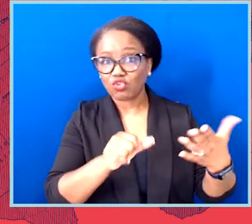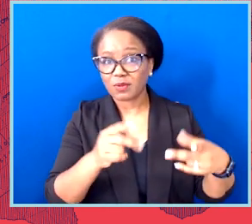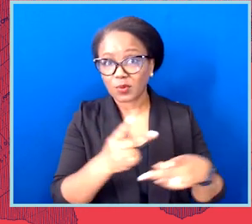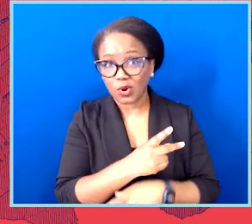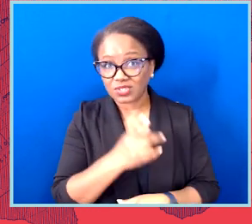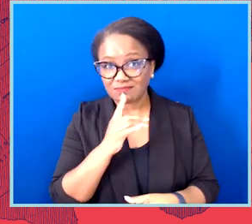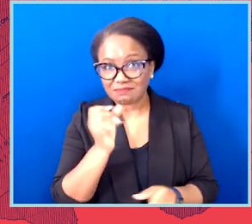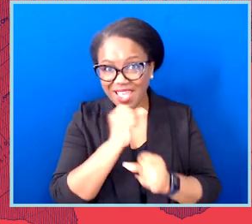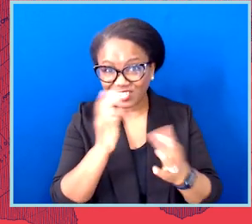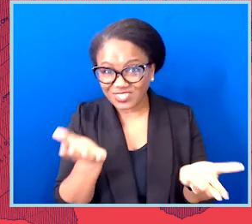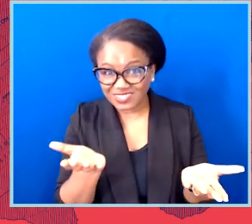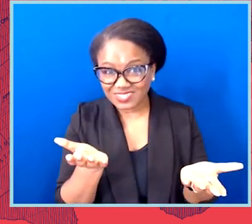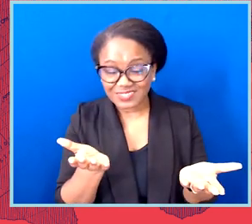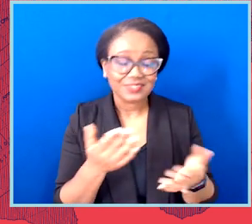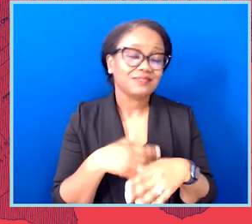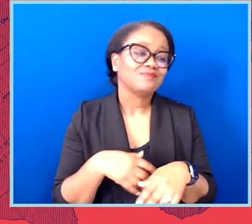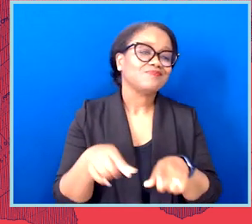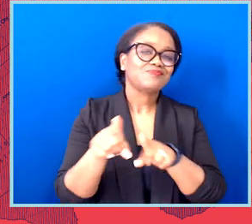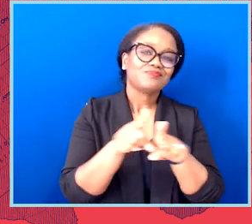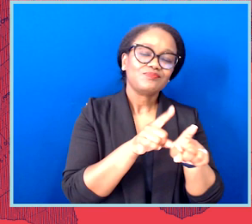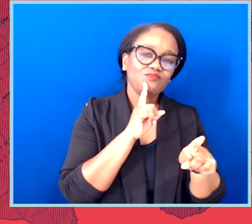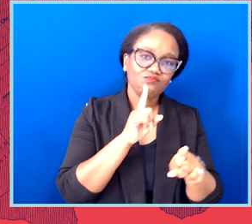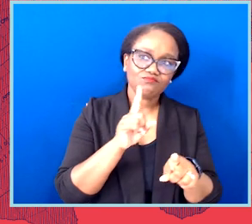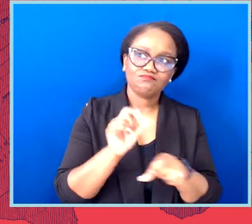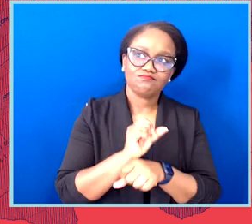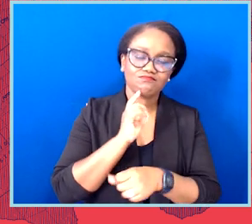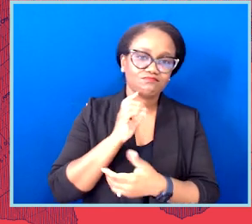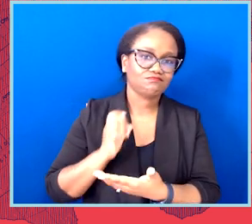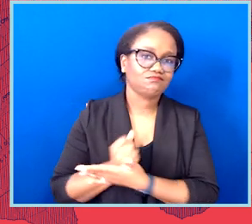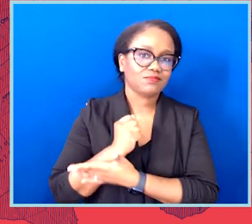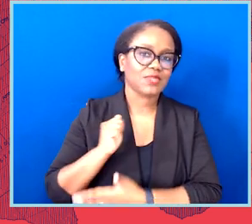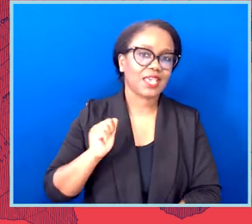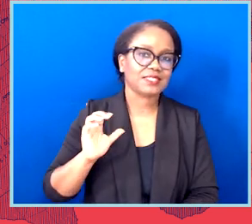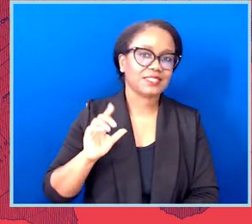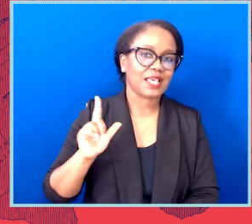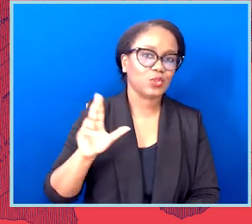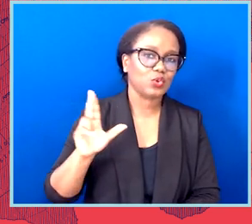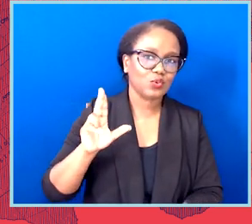And we're also really leveraging the ACLU nationwide affiliate structure to help amplify